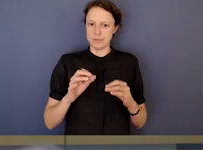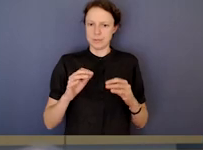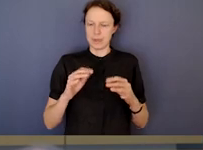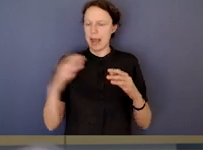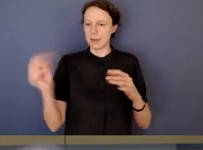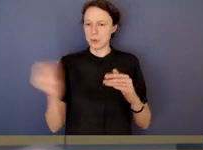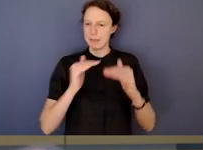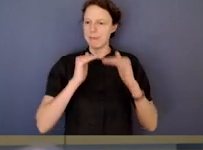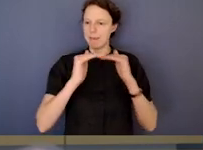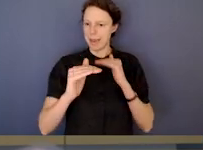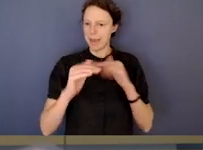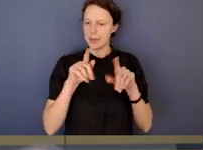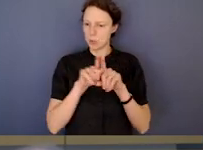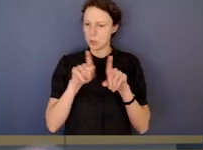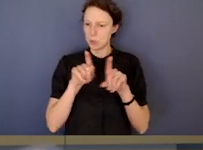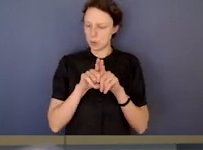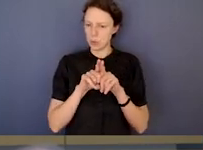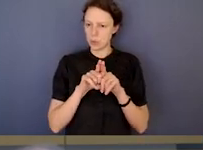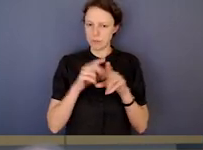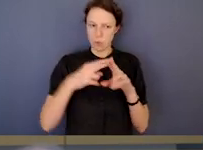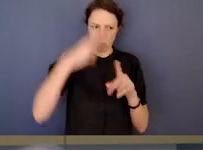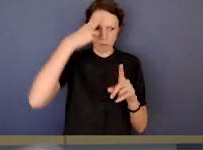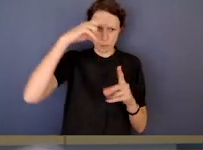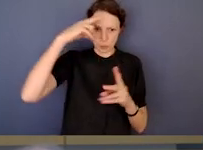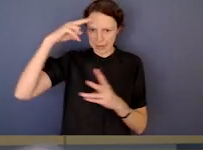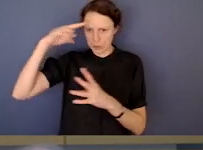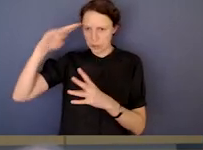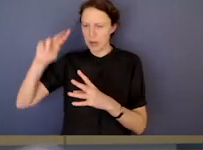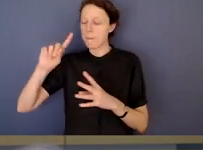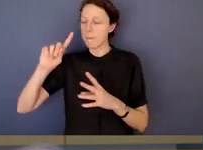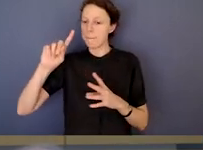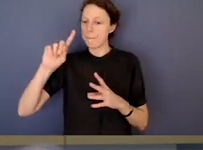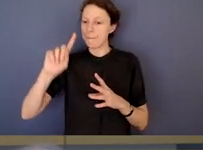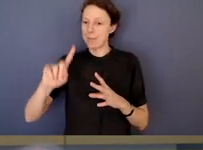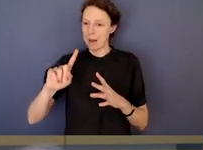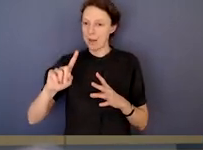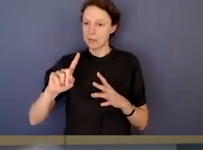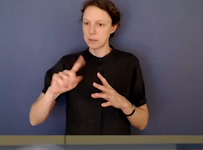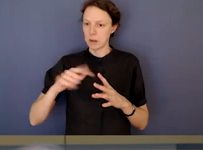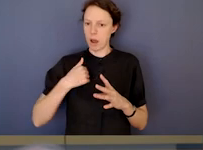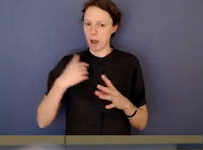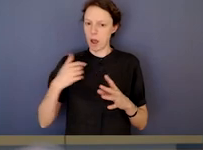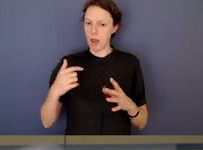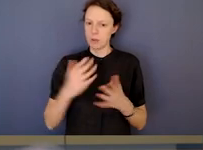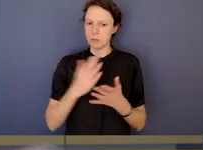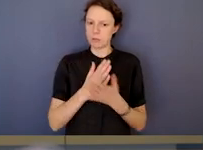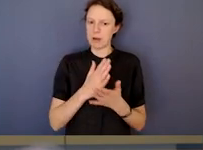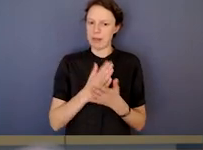I strongly favour publishing our work, and I'll have a strong